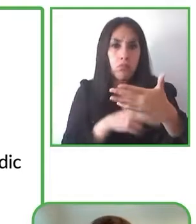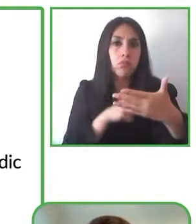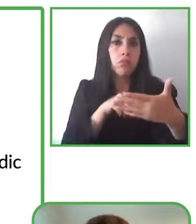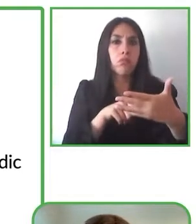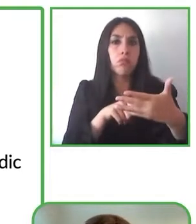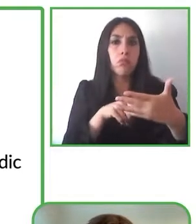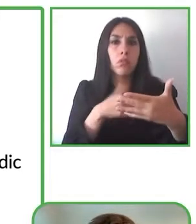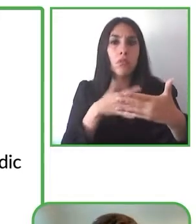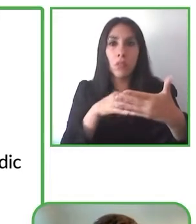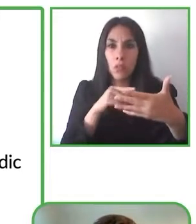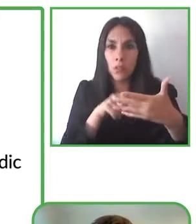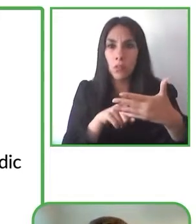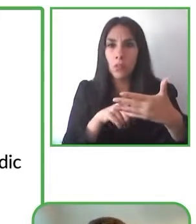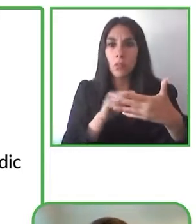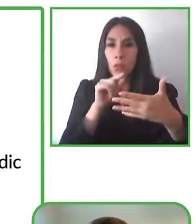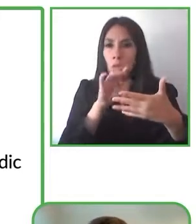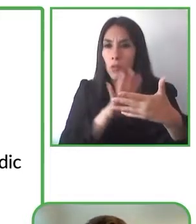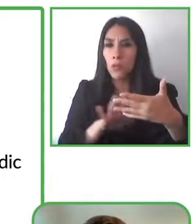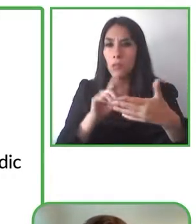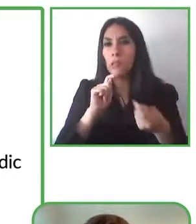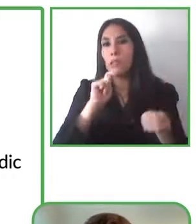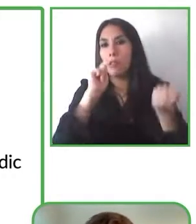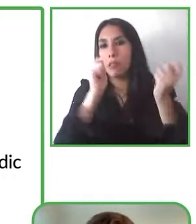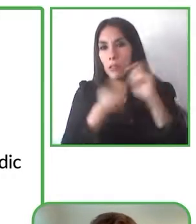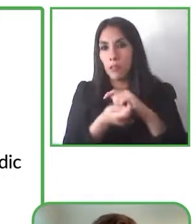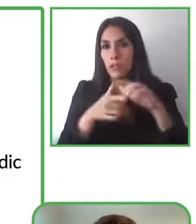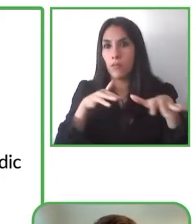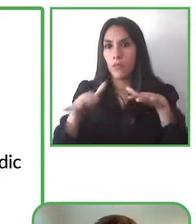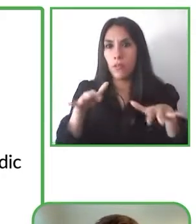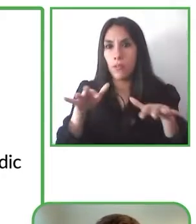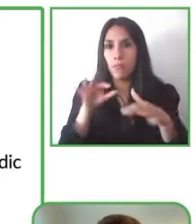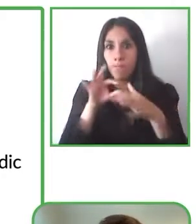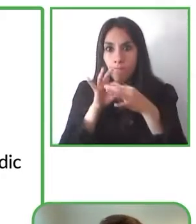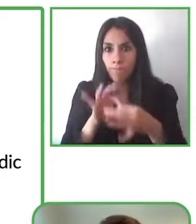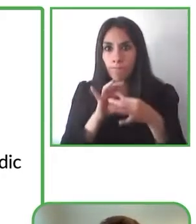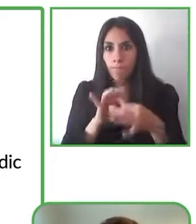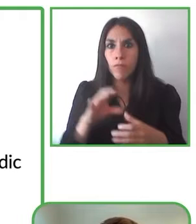be The Lord of the Rings might be Harry Potter or James Bond in our app and